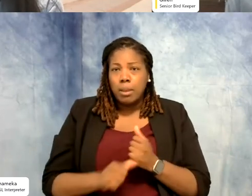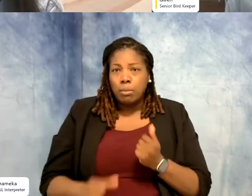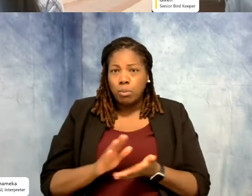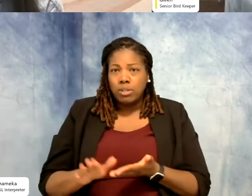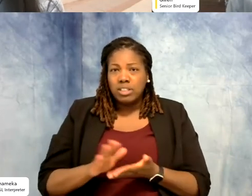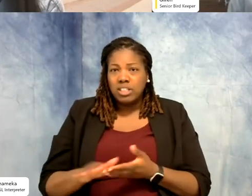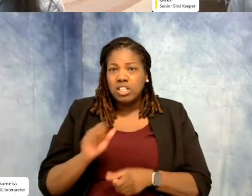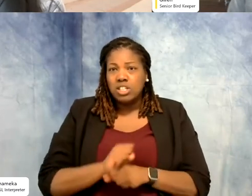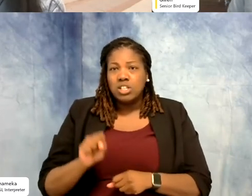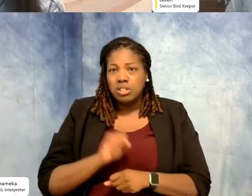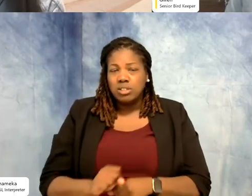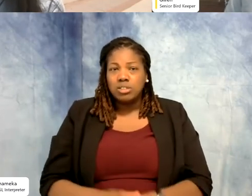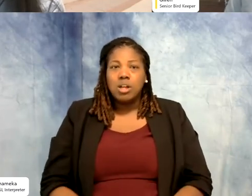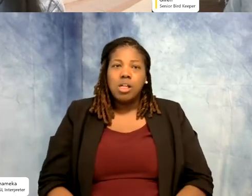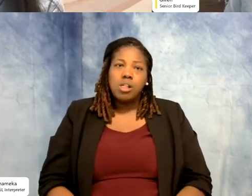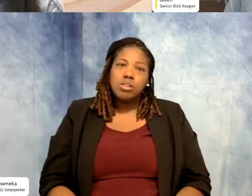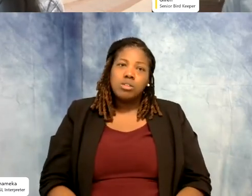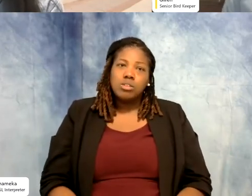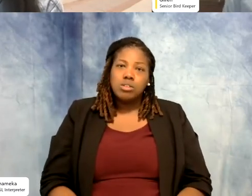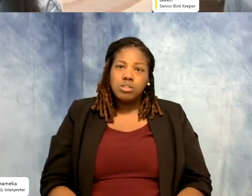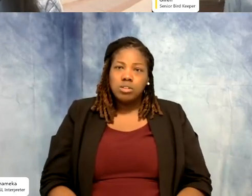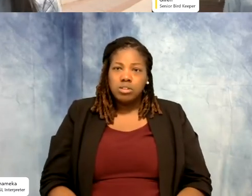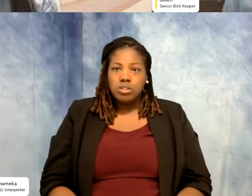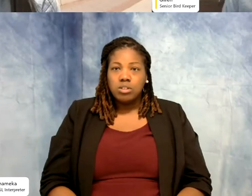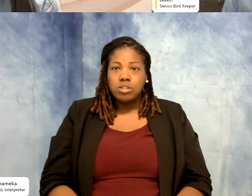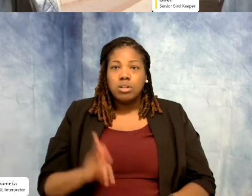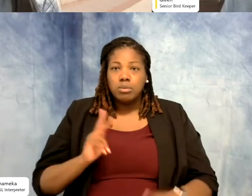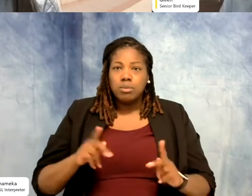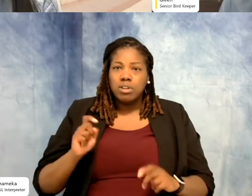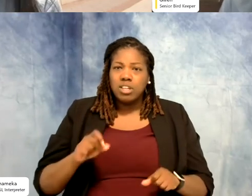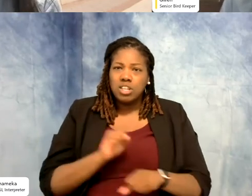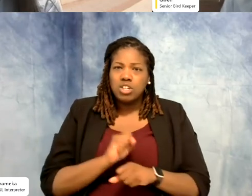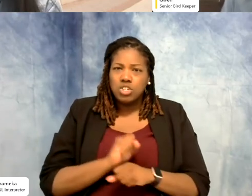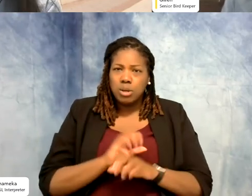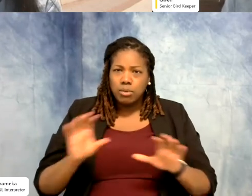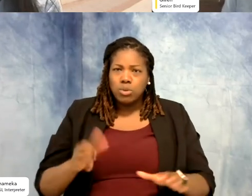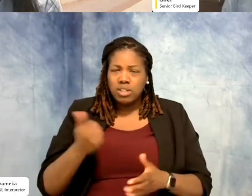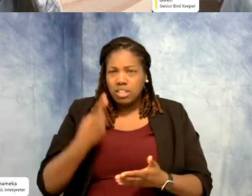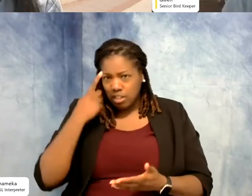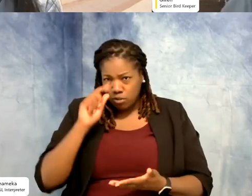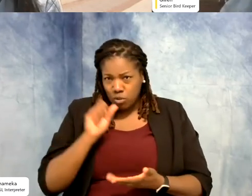kind of unheard of. So people who need a job, you do anything for a job. So you literally, animals